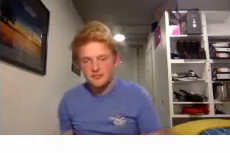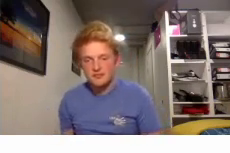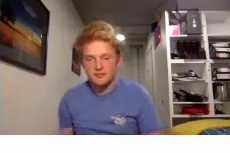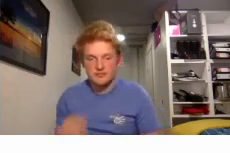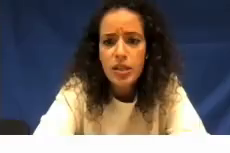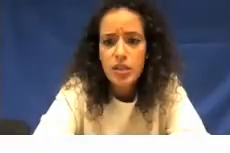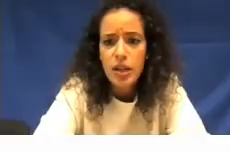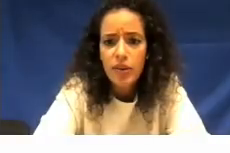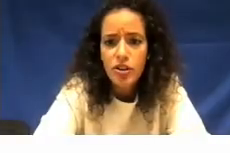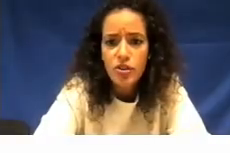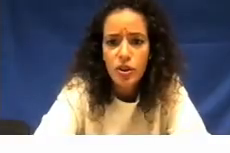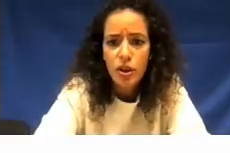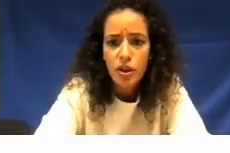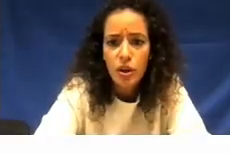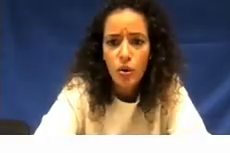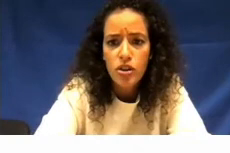so this is in relation to the question